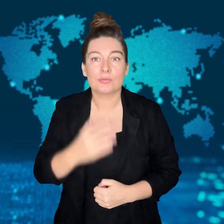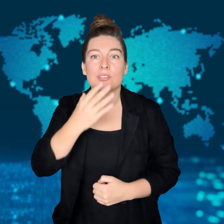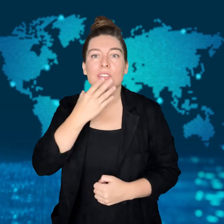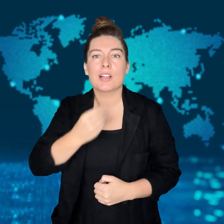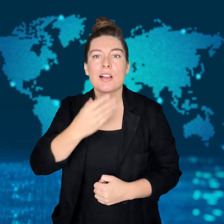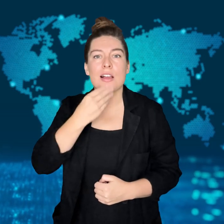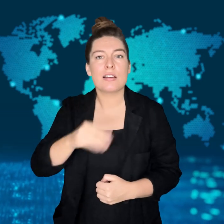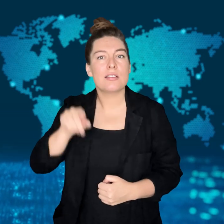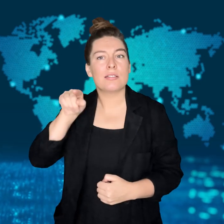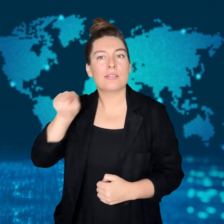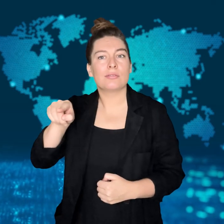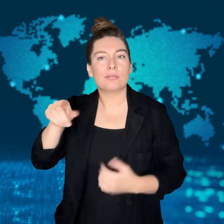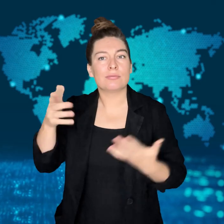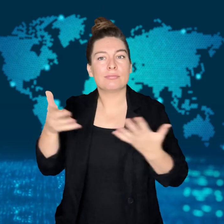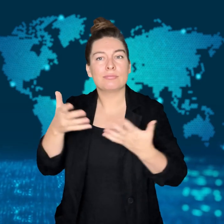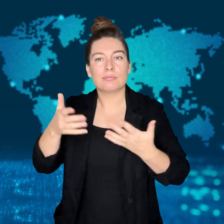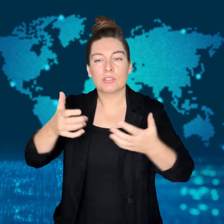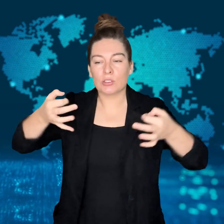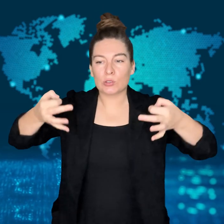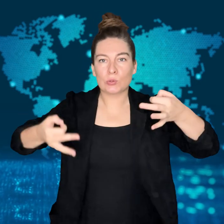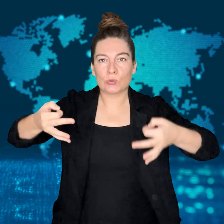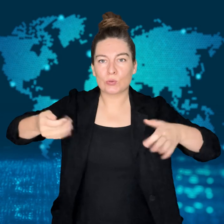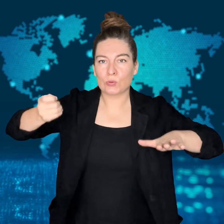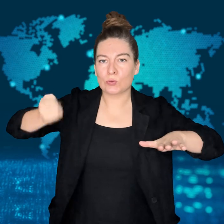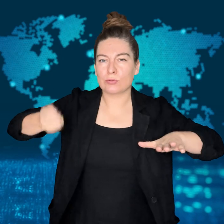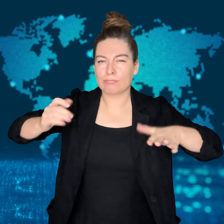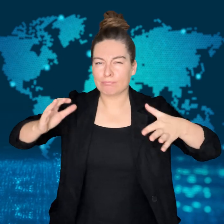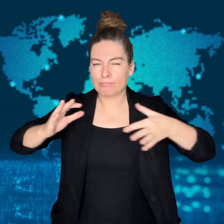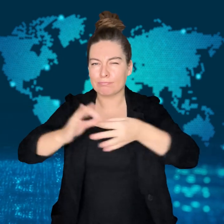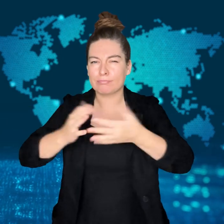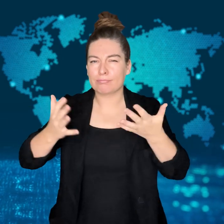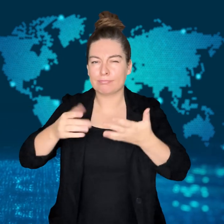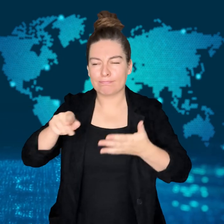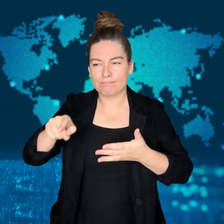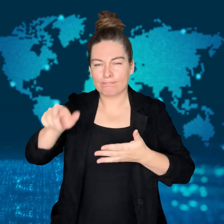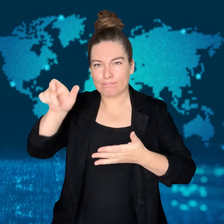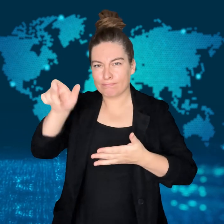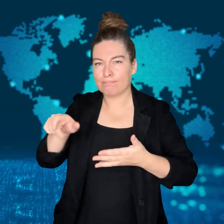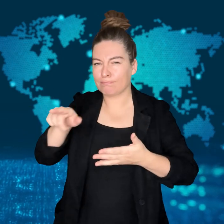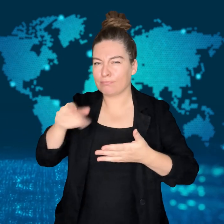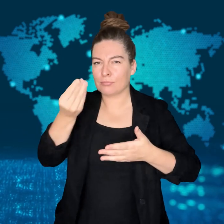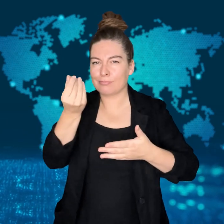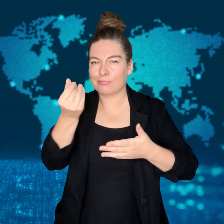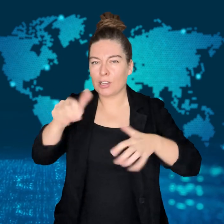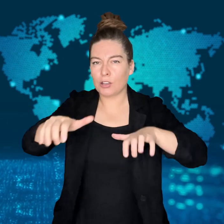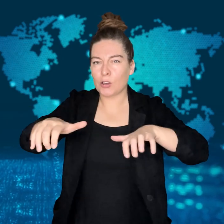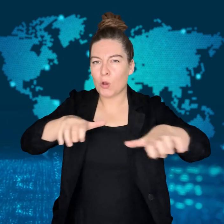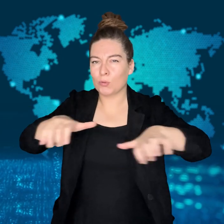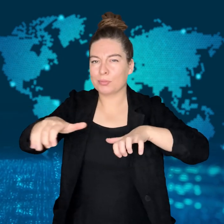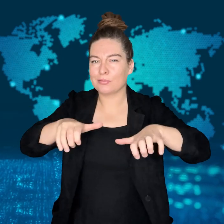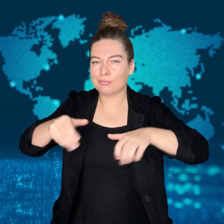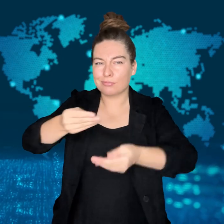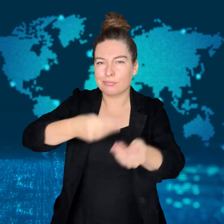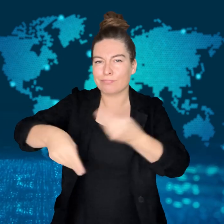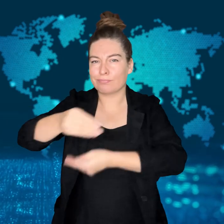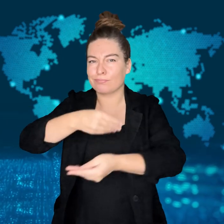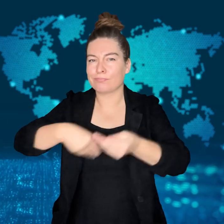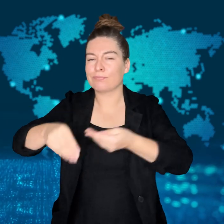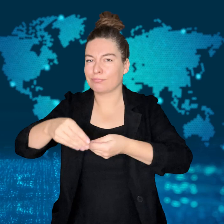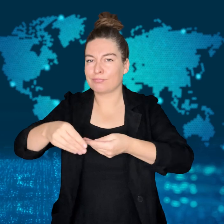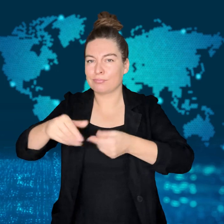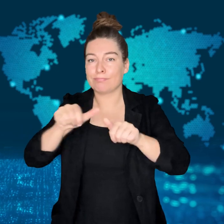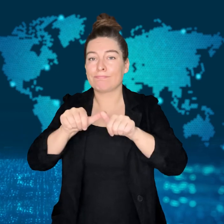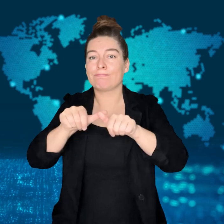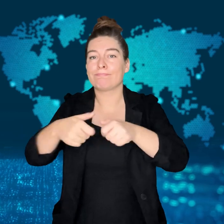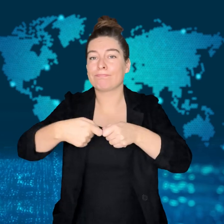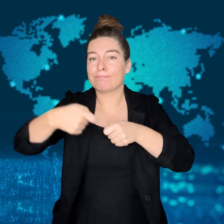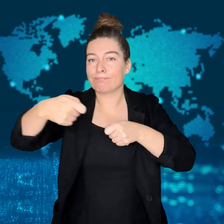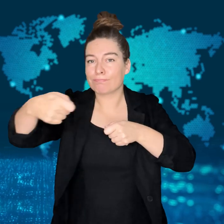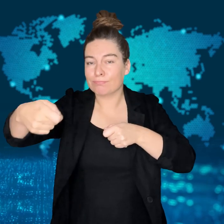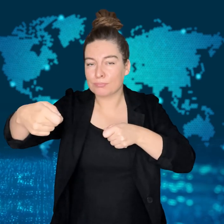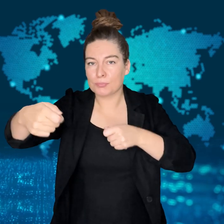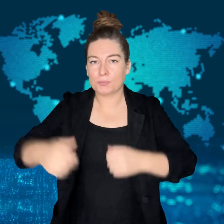Corruption trial continues